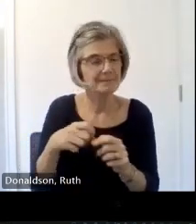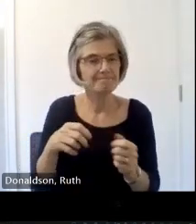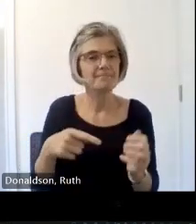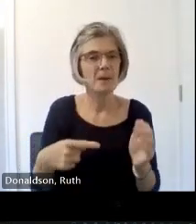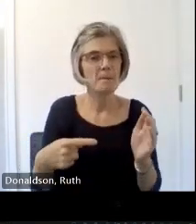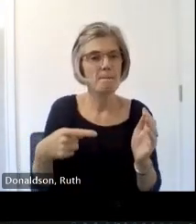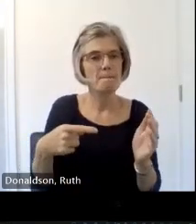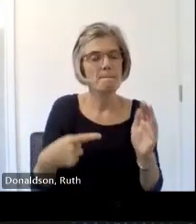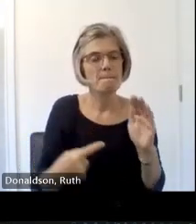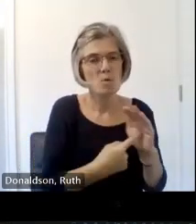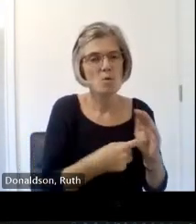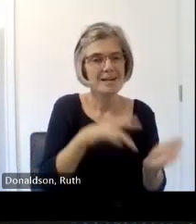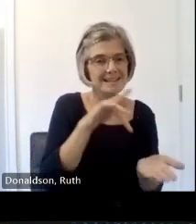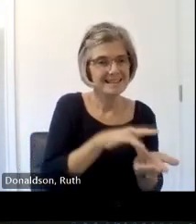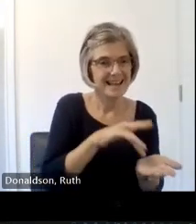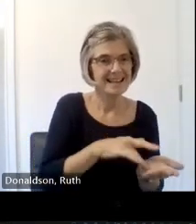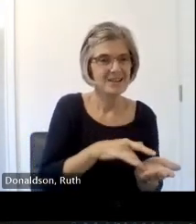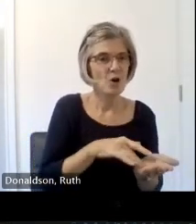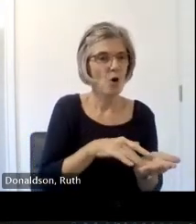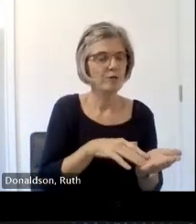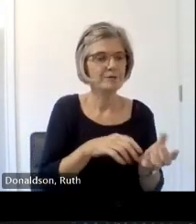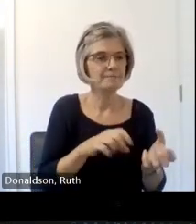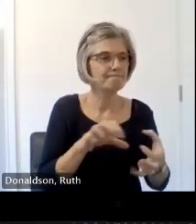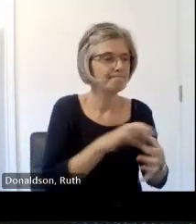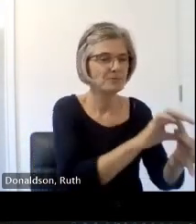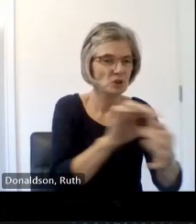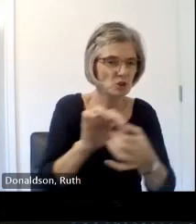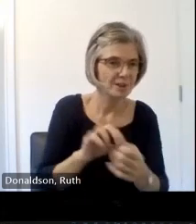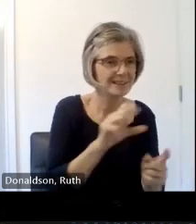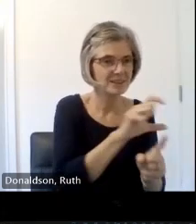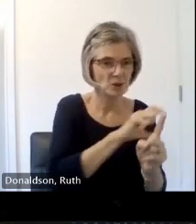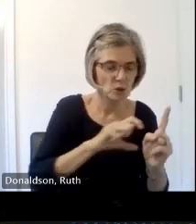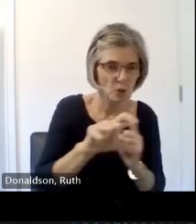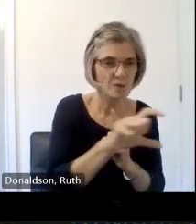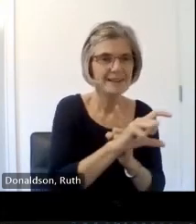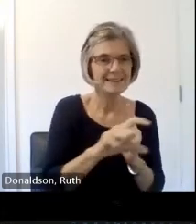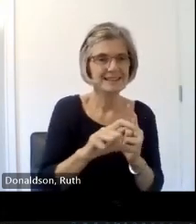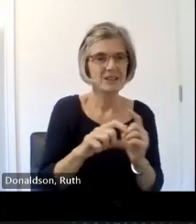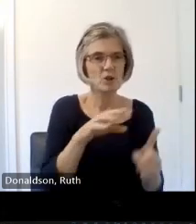on the walls H we think they were a key piece of social infrastructure that we need to bring back